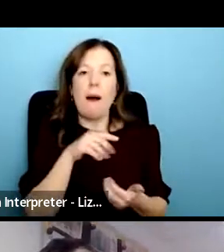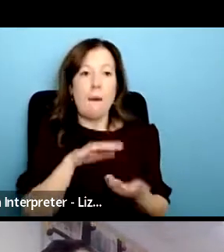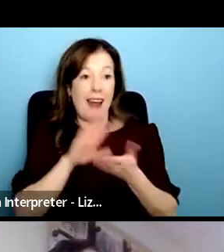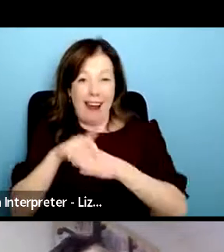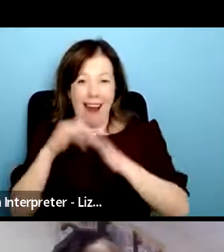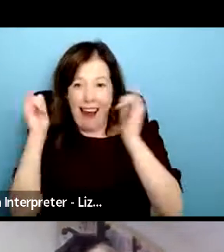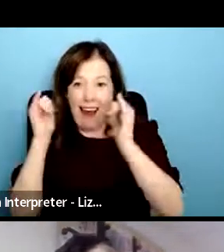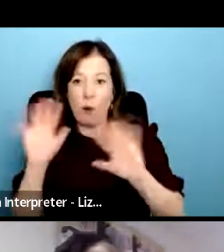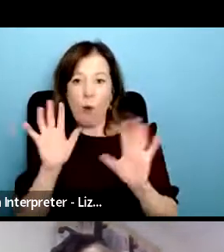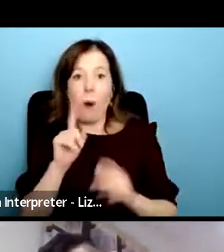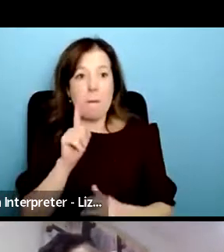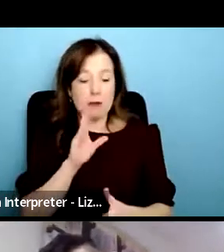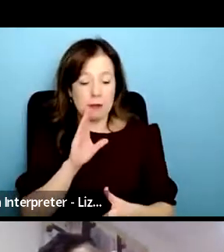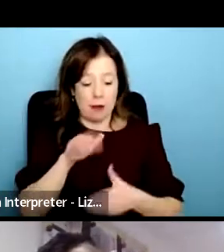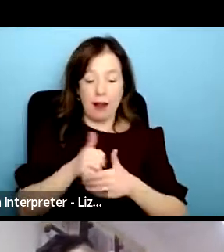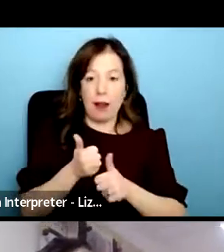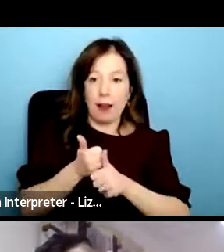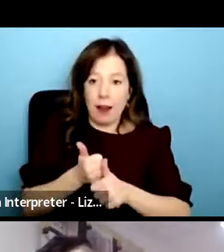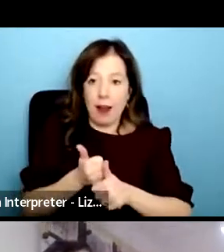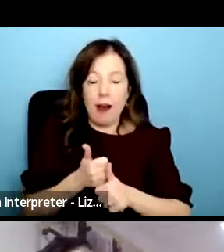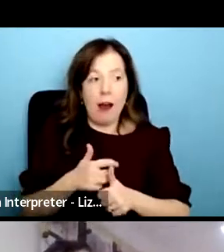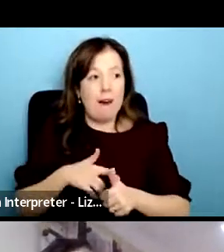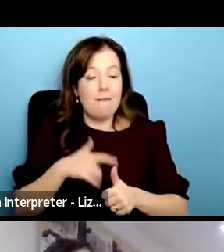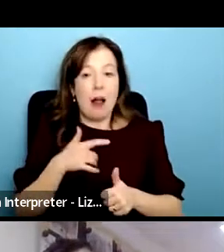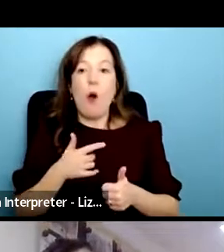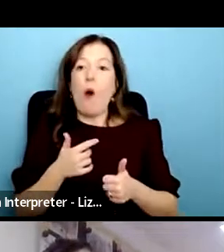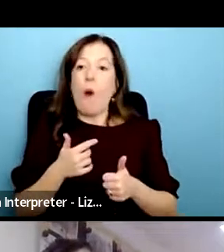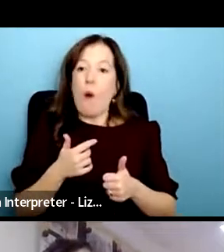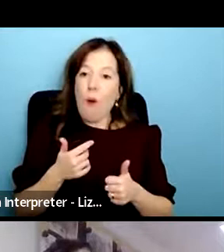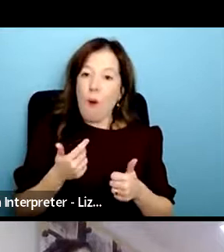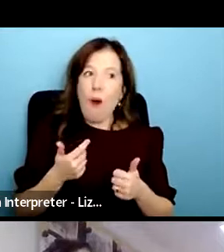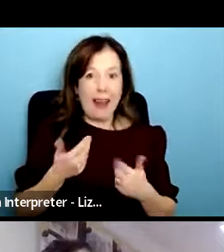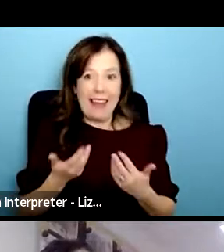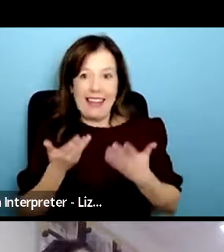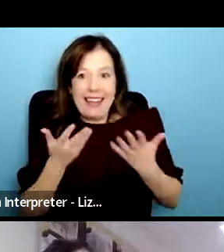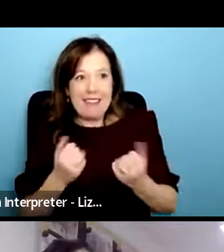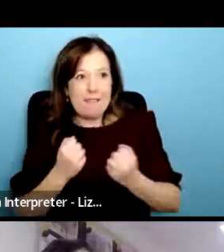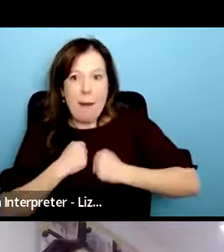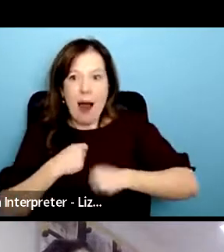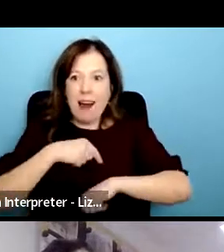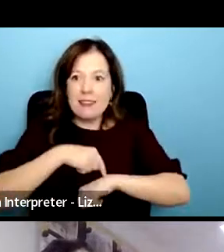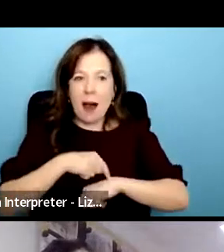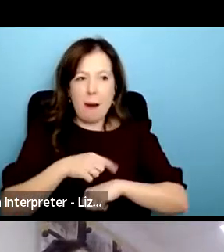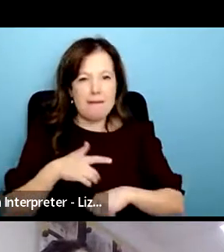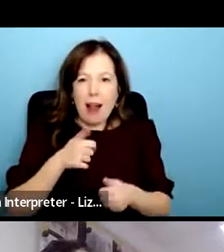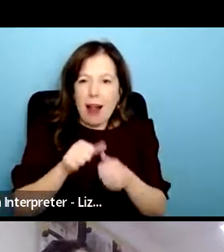well-being wanting to just contribute wanting to give is their way of engaging in the work